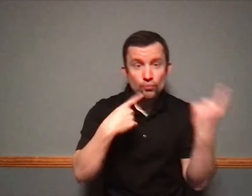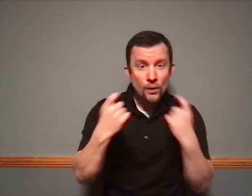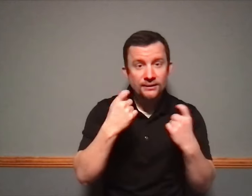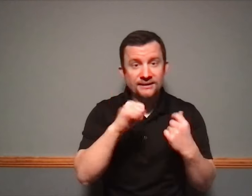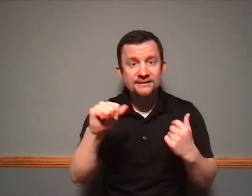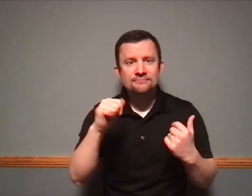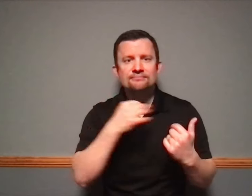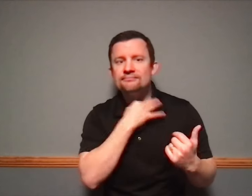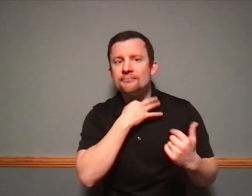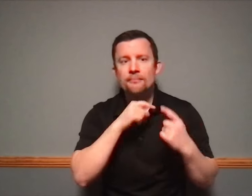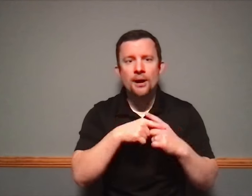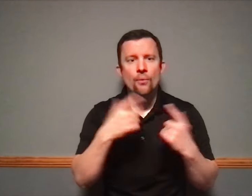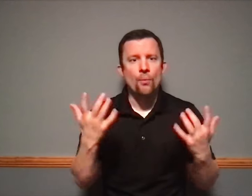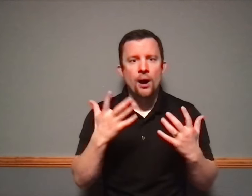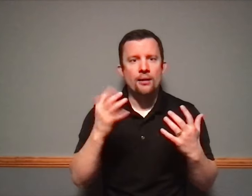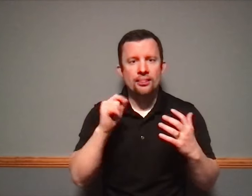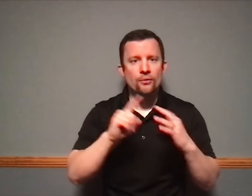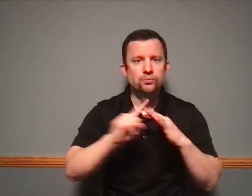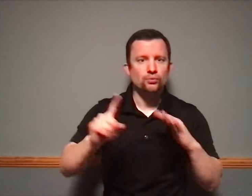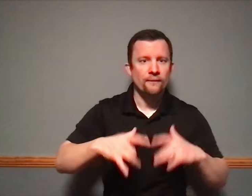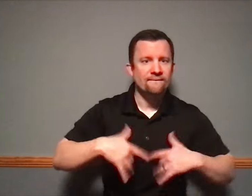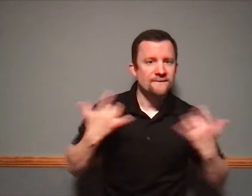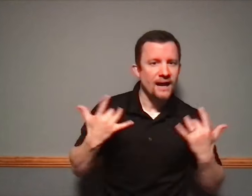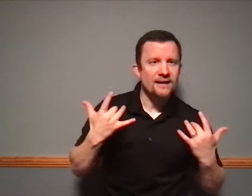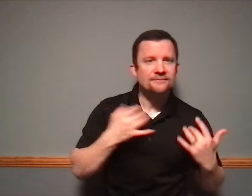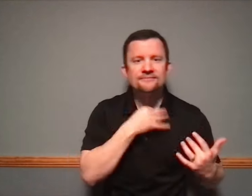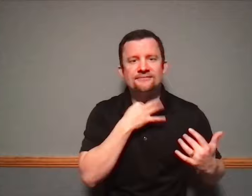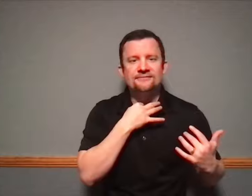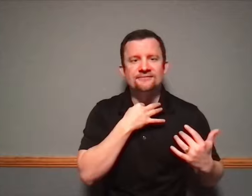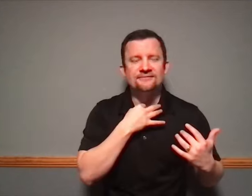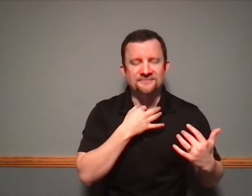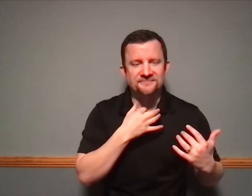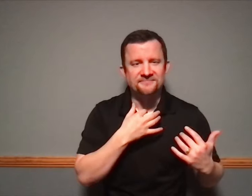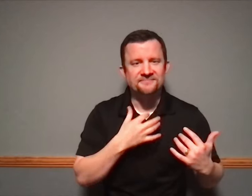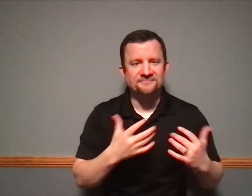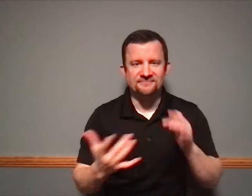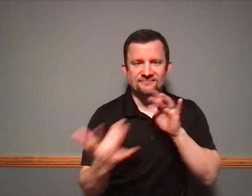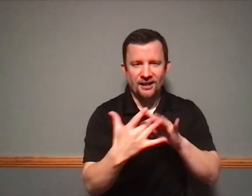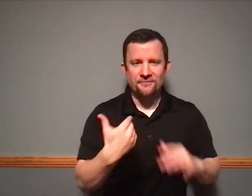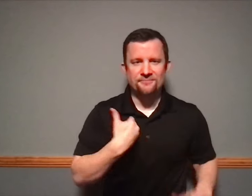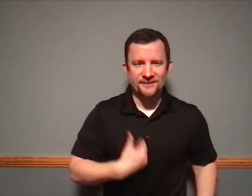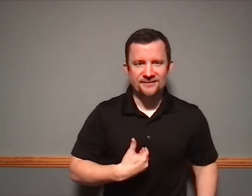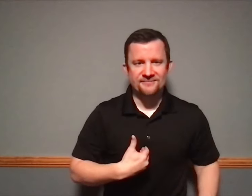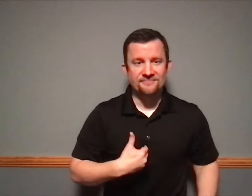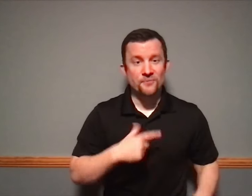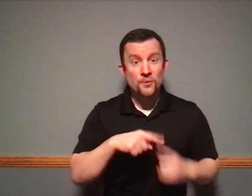you also if you have any questions or you're just curious and want to know more please contact me in